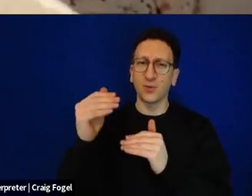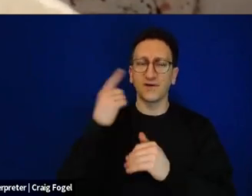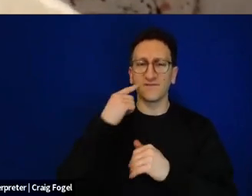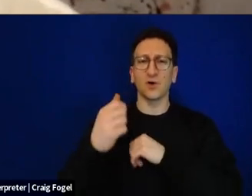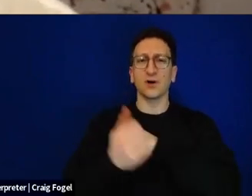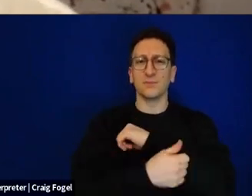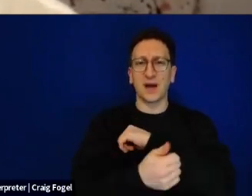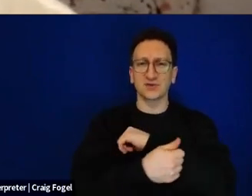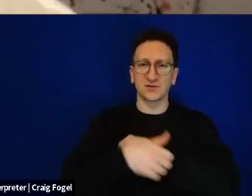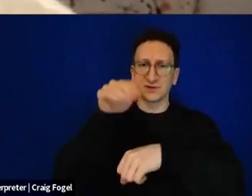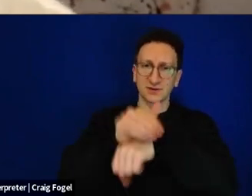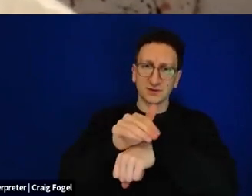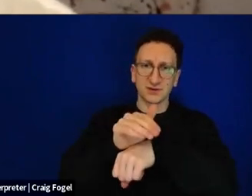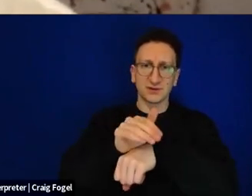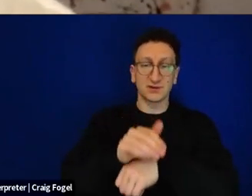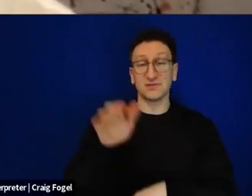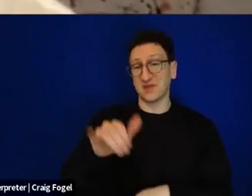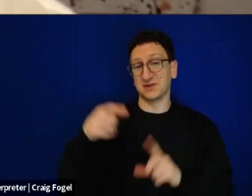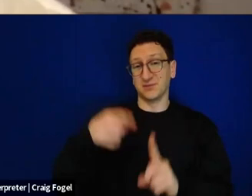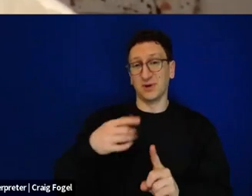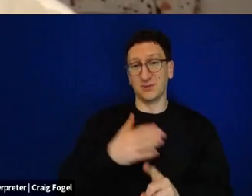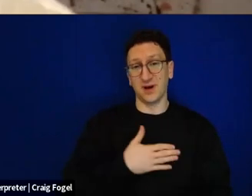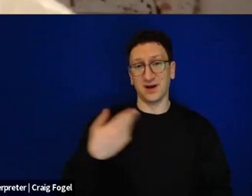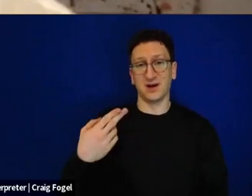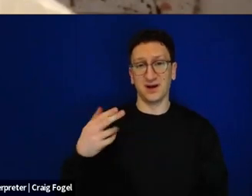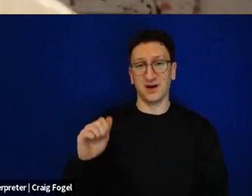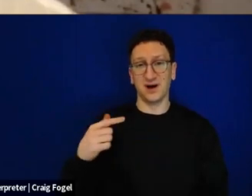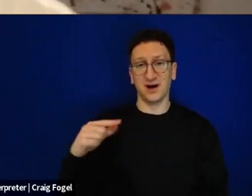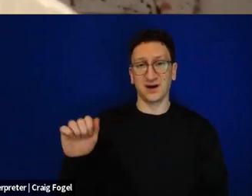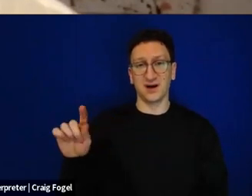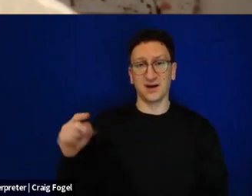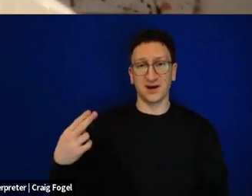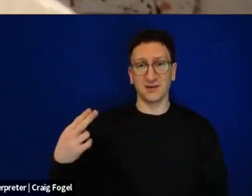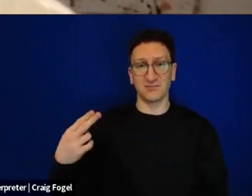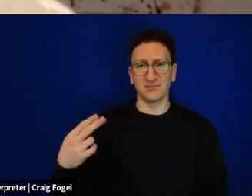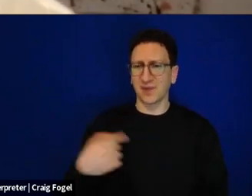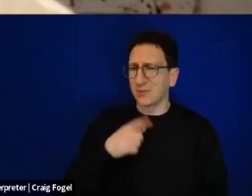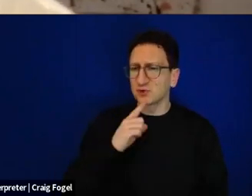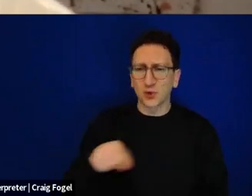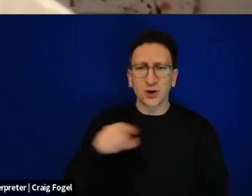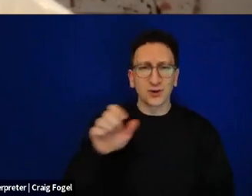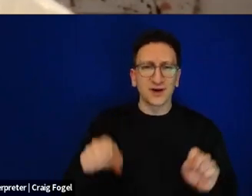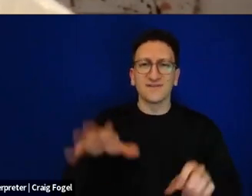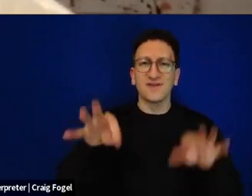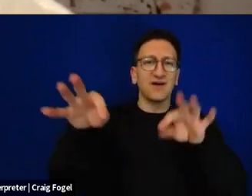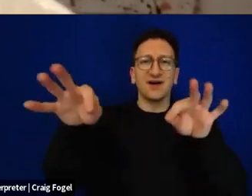And that's what our Haggadah tries to do. And I'm sure there'll be many initiatives and different texts that can be shared as we celebrate this year.